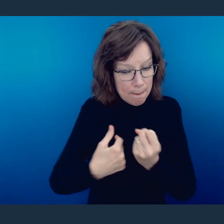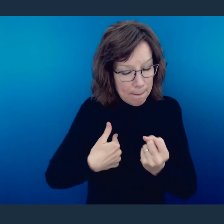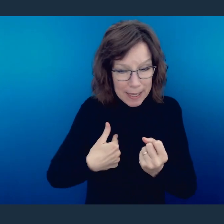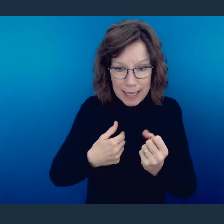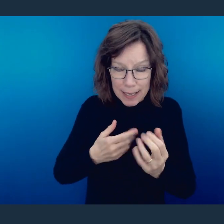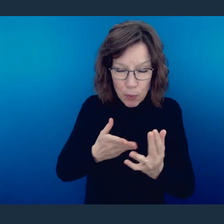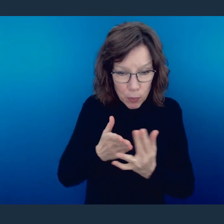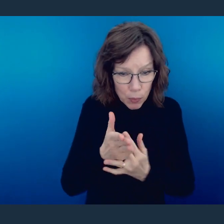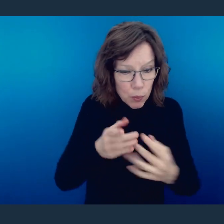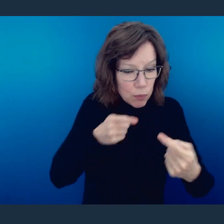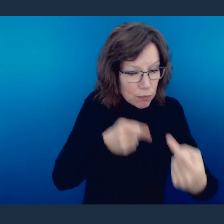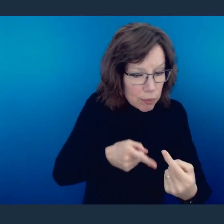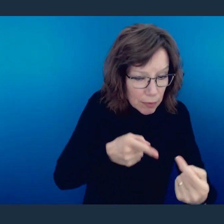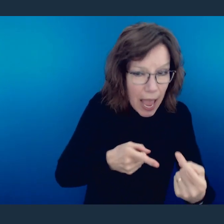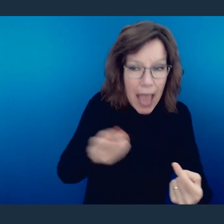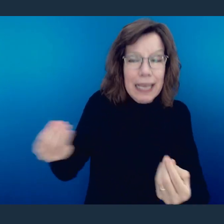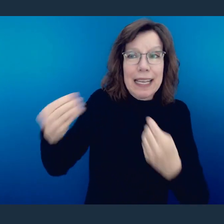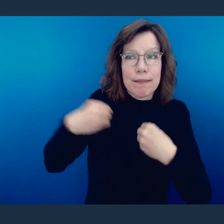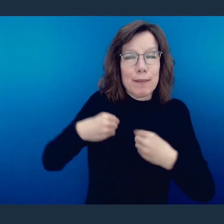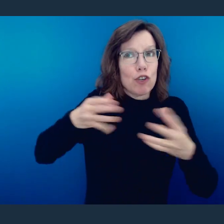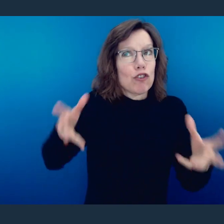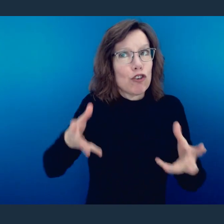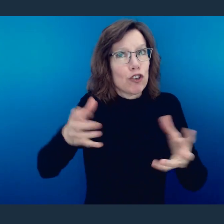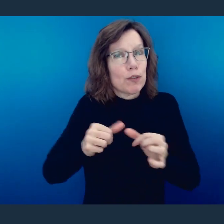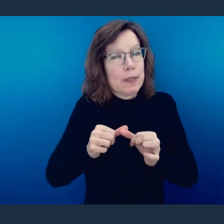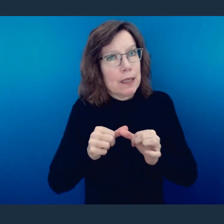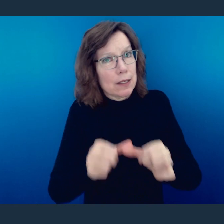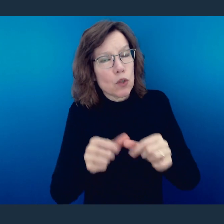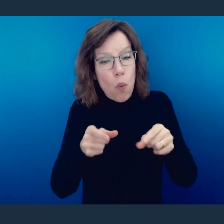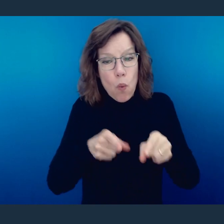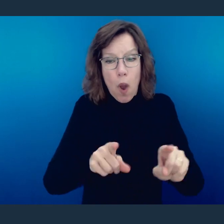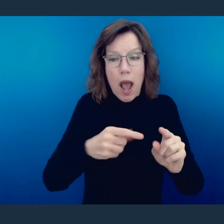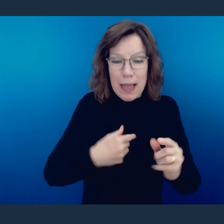you through this trial, and He can encourage you along the way. So while you're going through